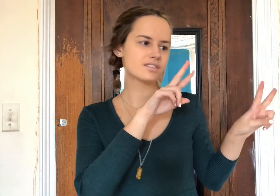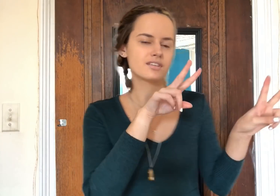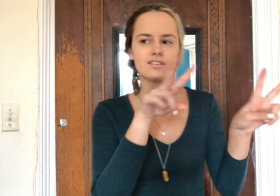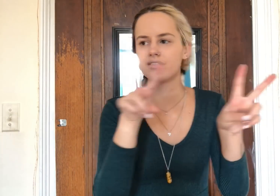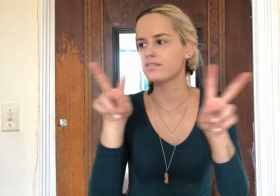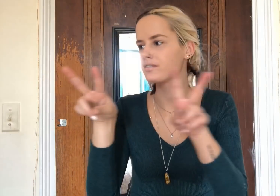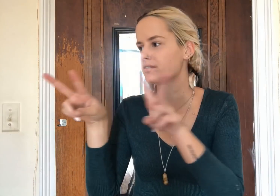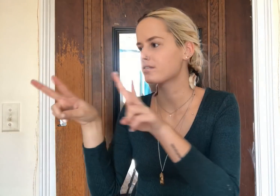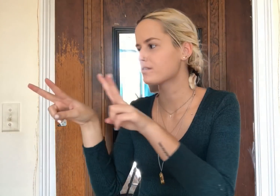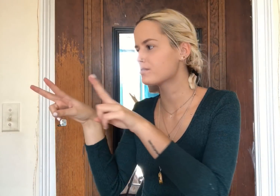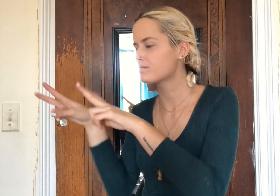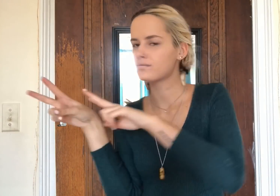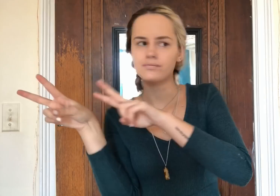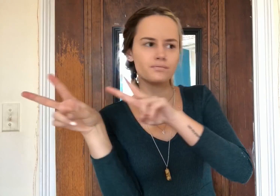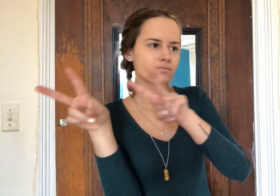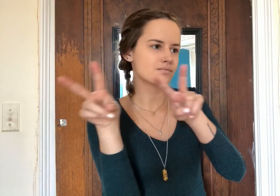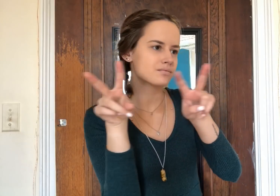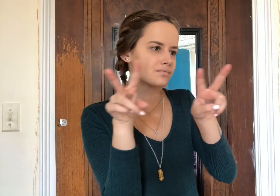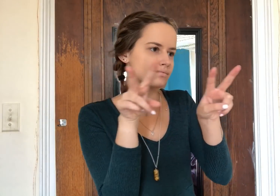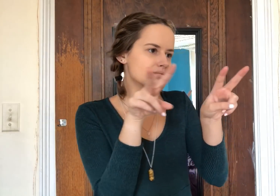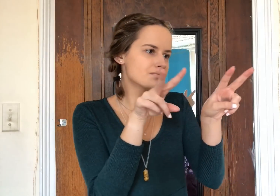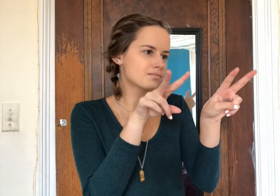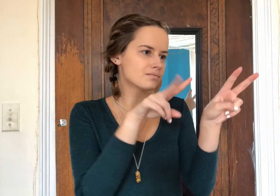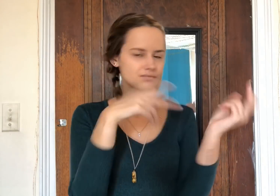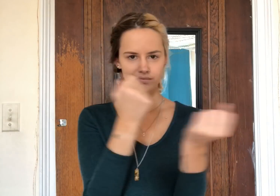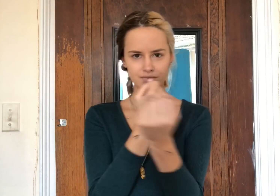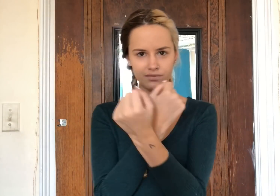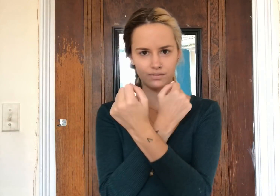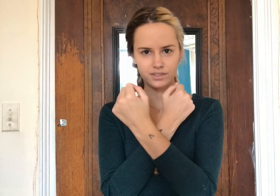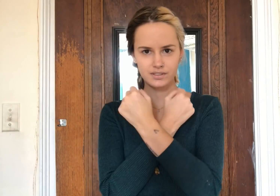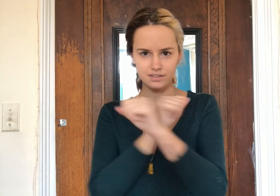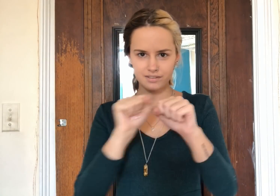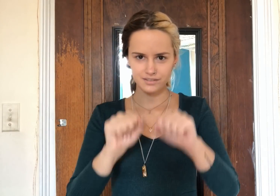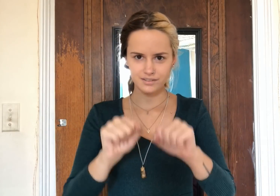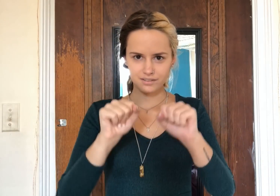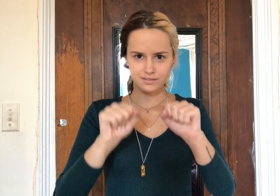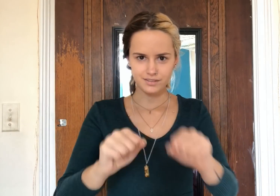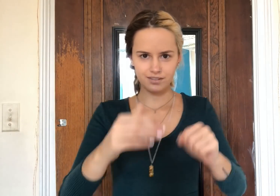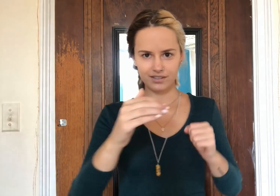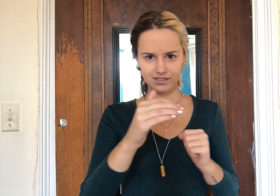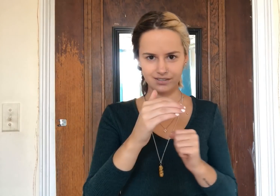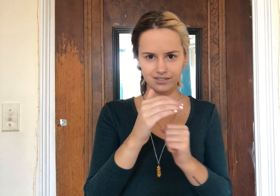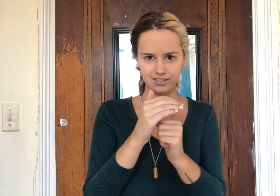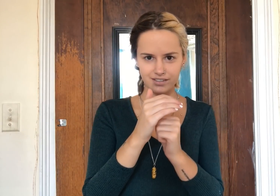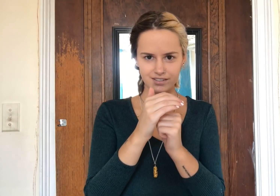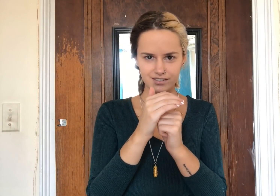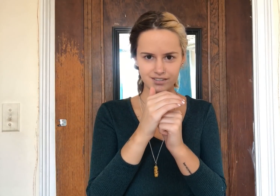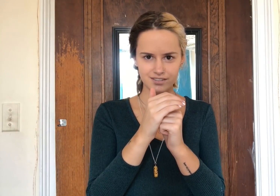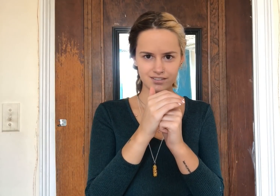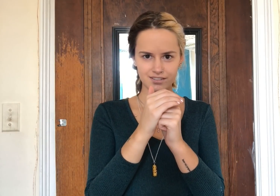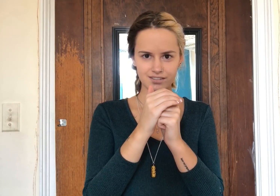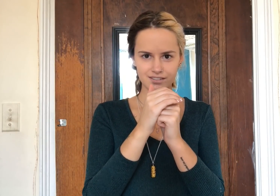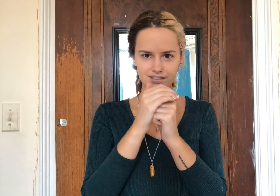Take a look around the room Love comes wearing disguises